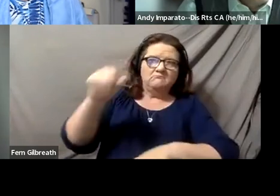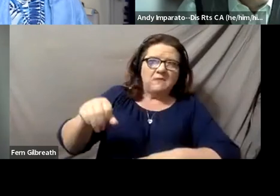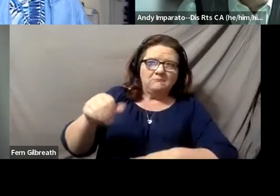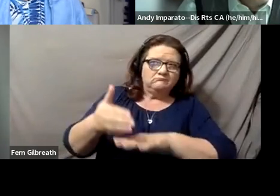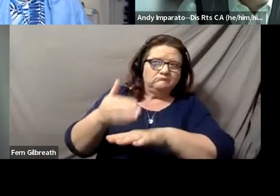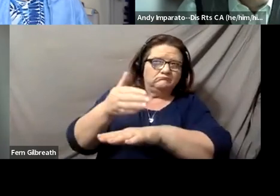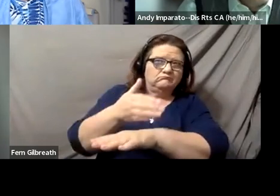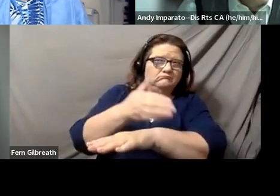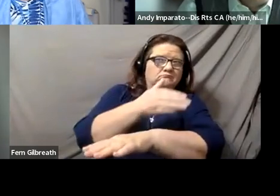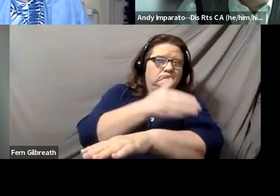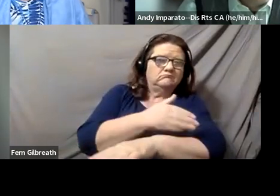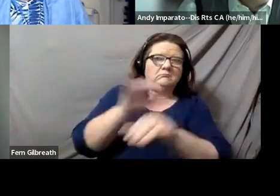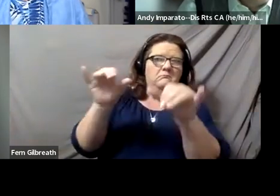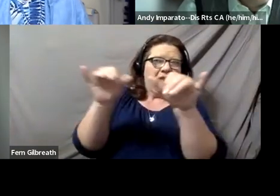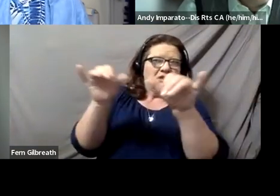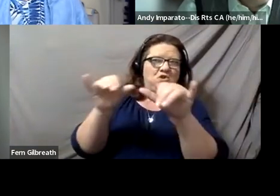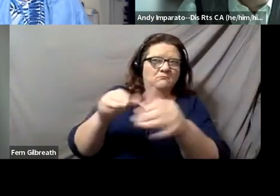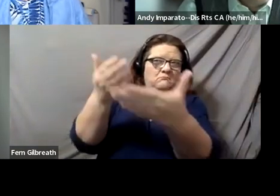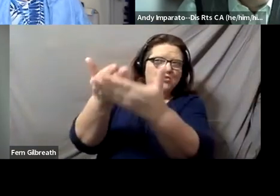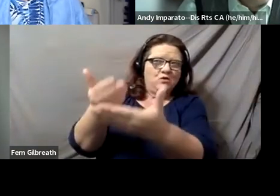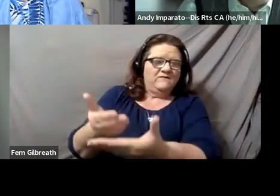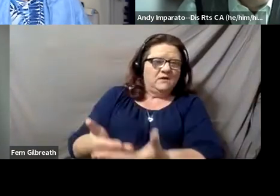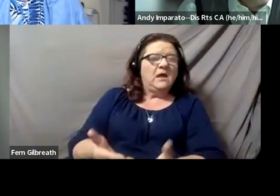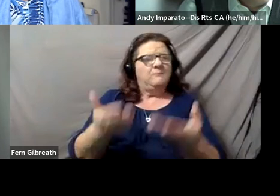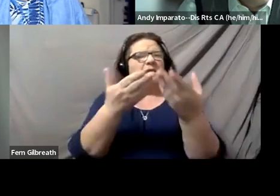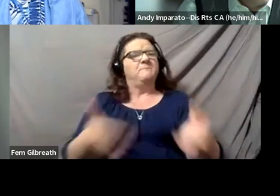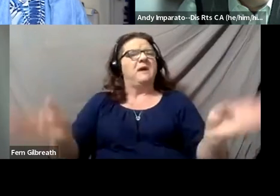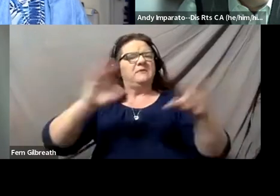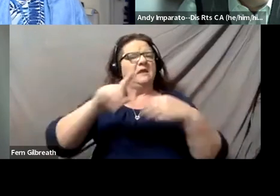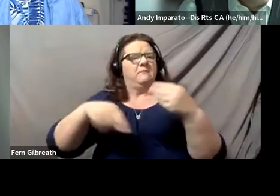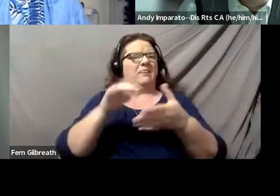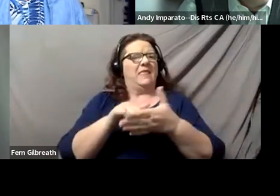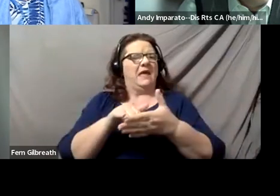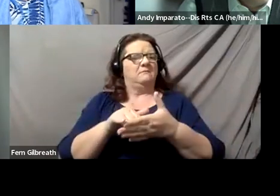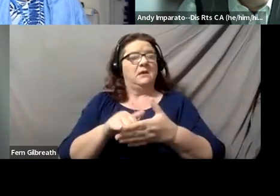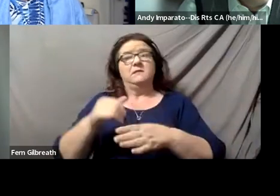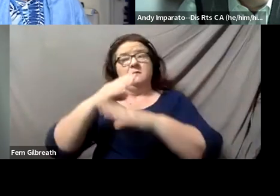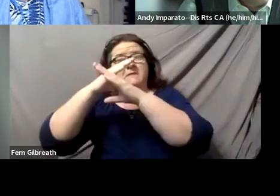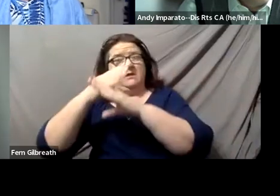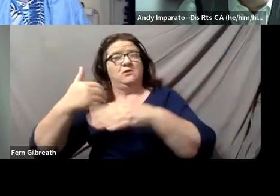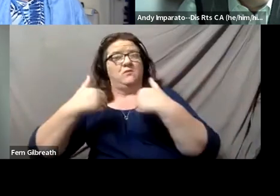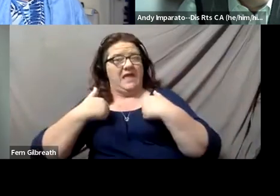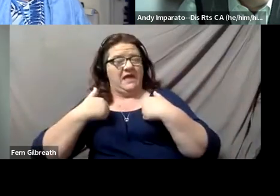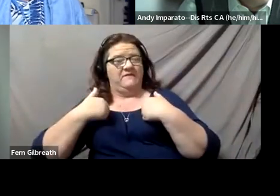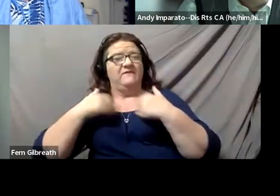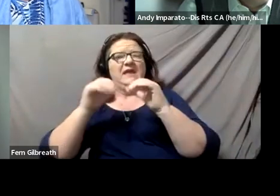and be able to be quite public about both, the barriers that existed and how they are falling down.